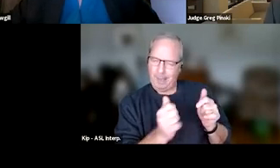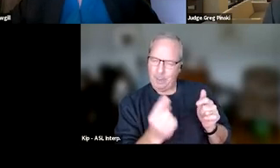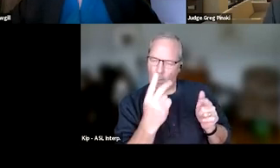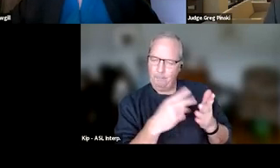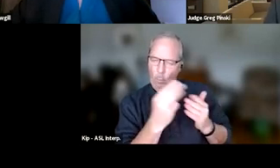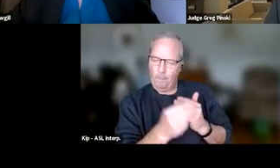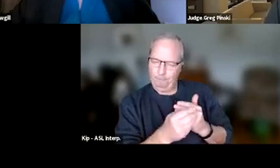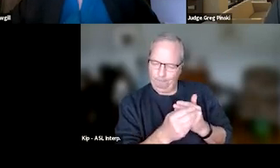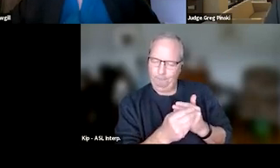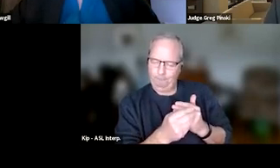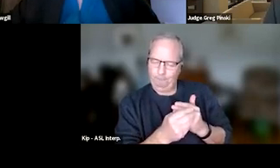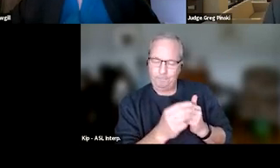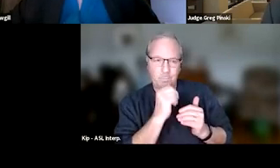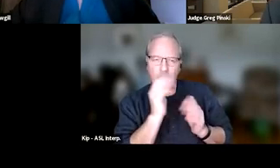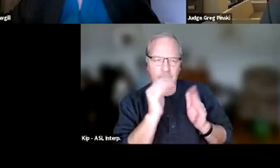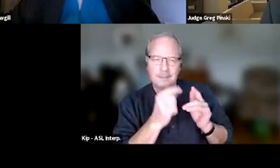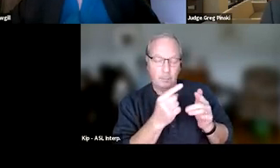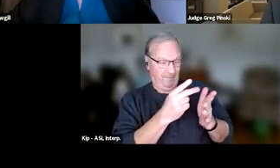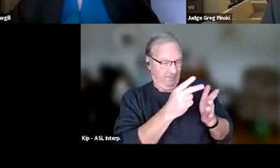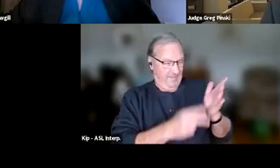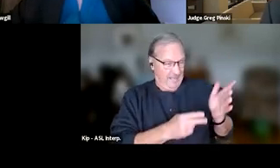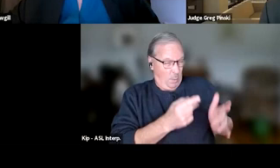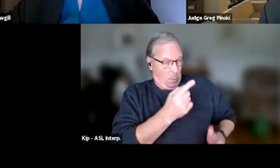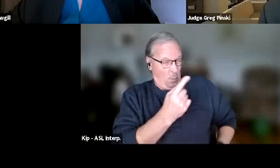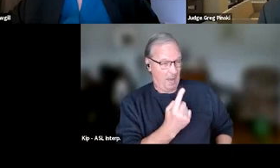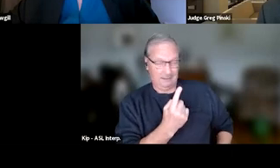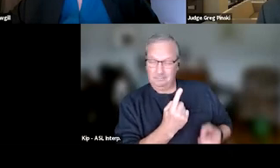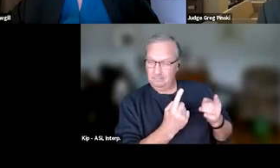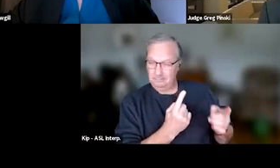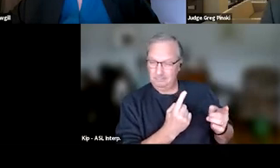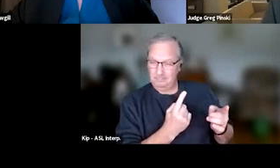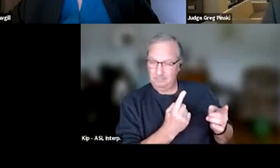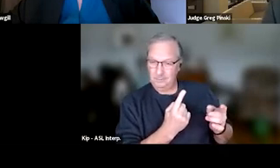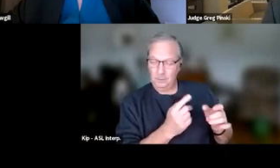We don't expect someone in phase one to be able to abstain from drugs and alcohol,